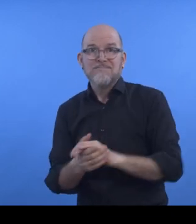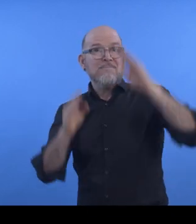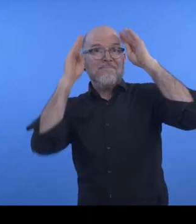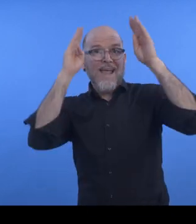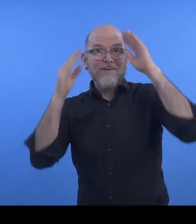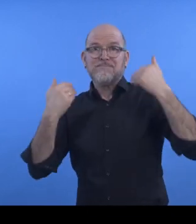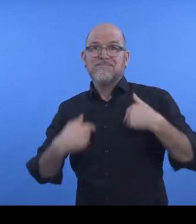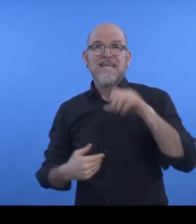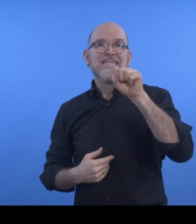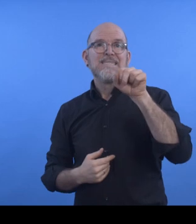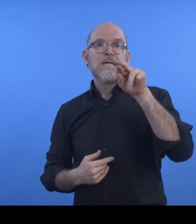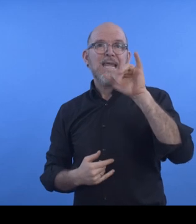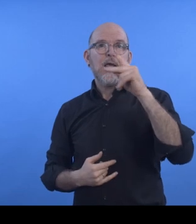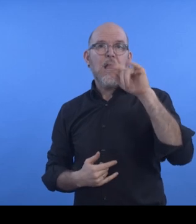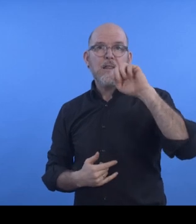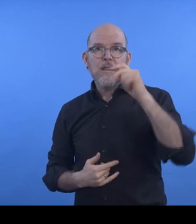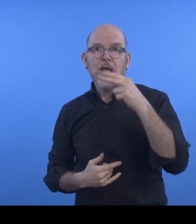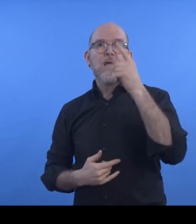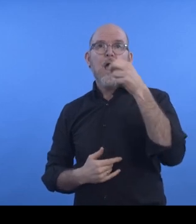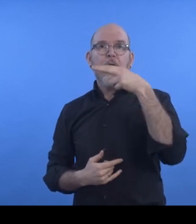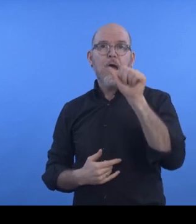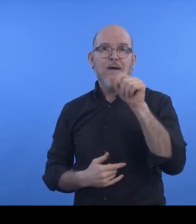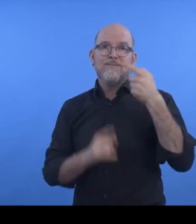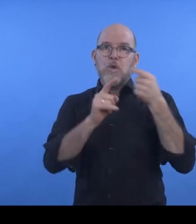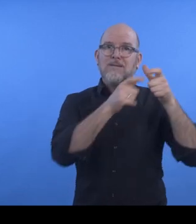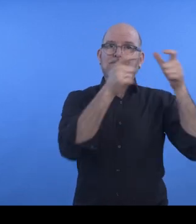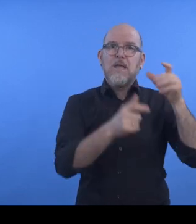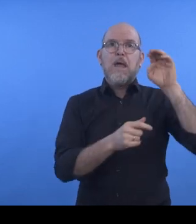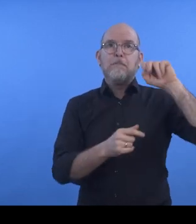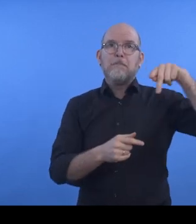We are thrilled to be the recipients of the 2022 Zero Awards.